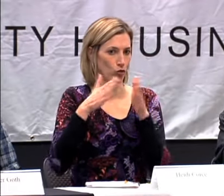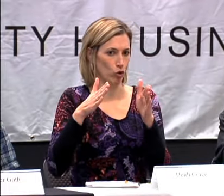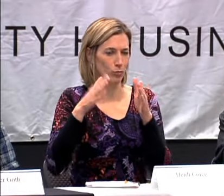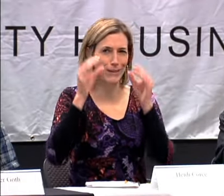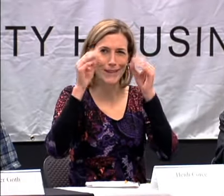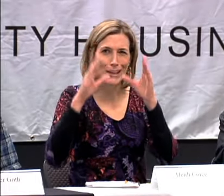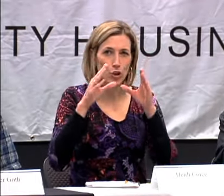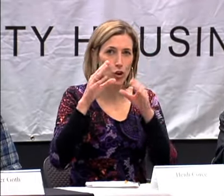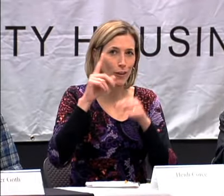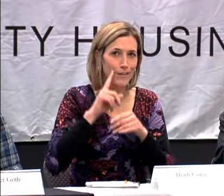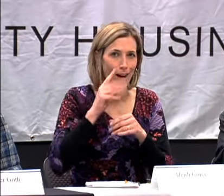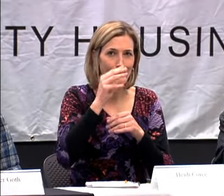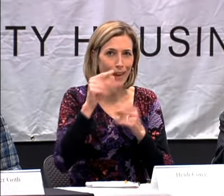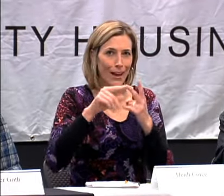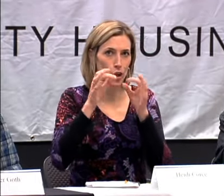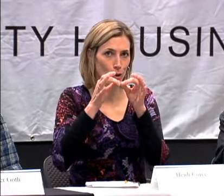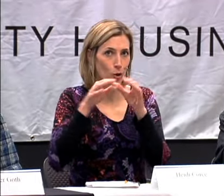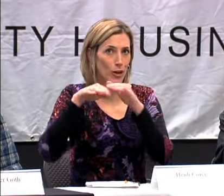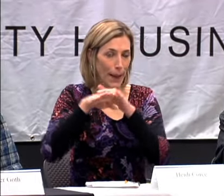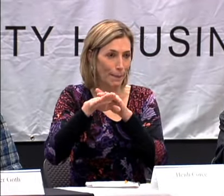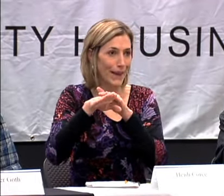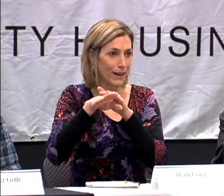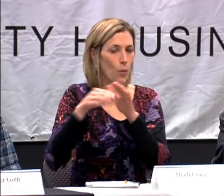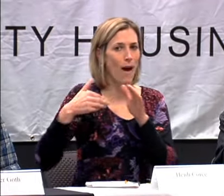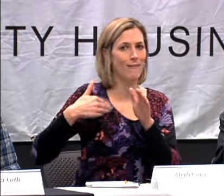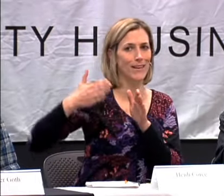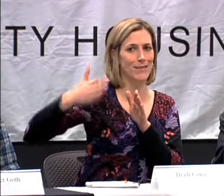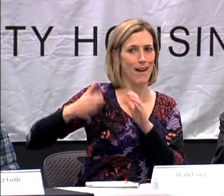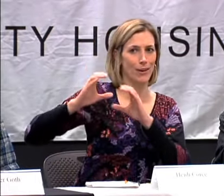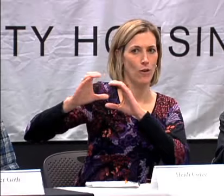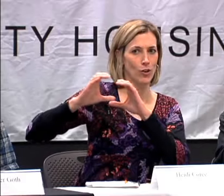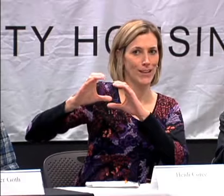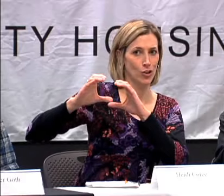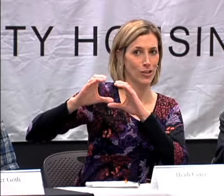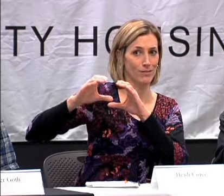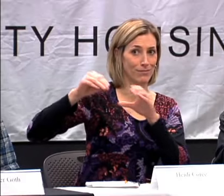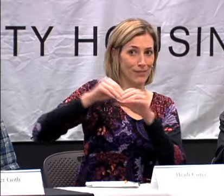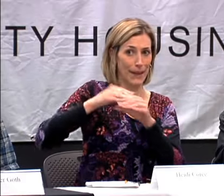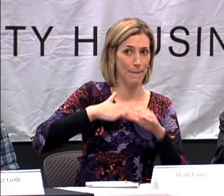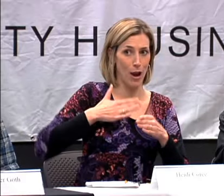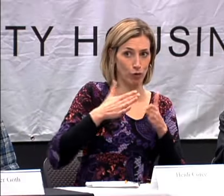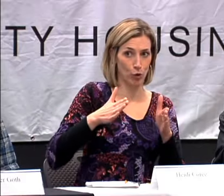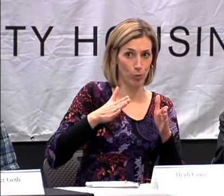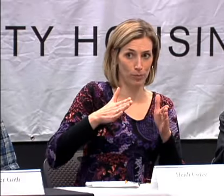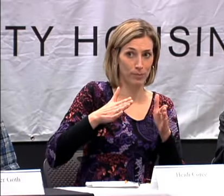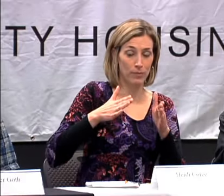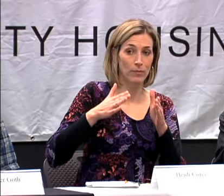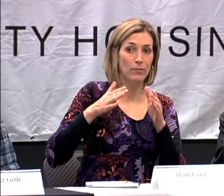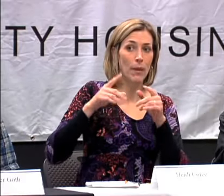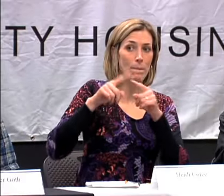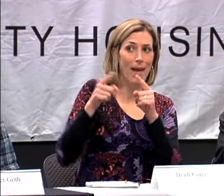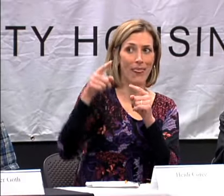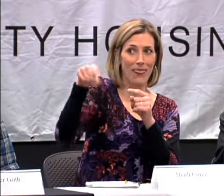TEACHERS AND AN INTERPRETER CAME INTO THE ROOM. WE WERE HAVING A SIDE